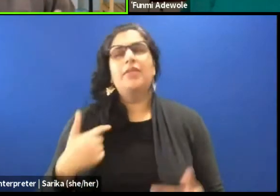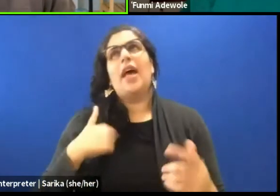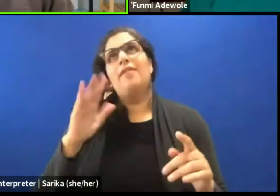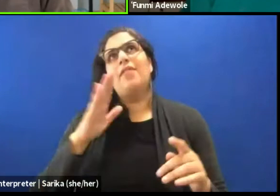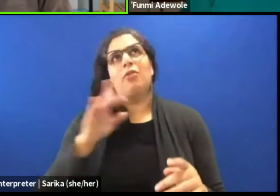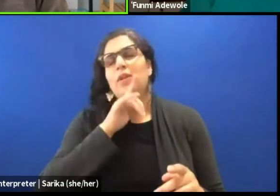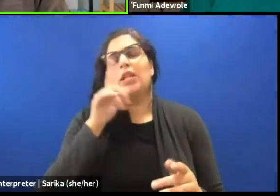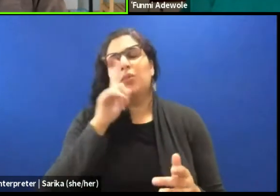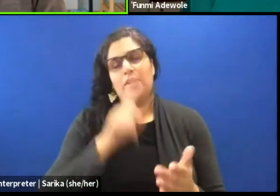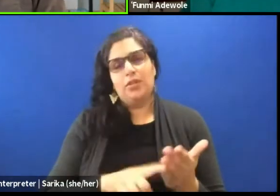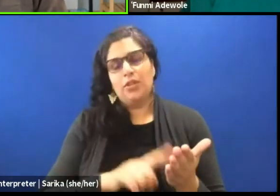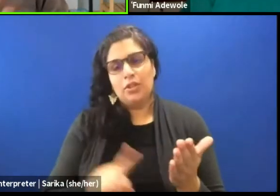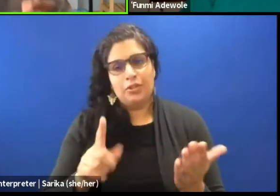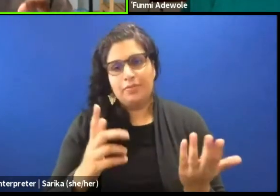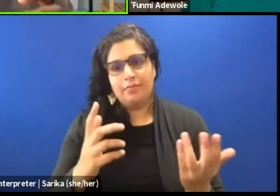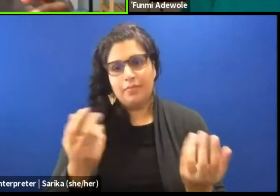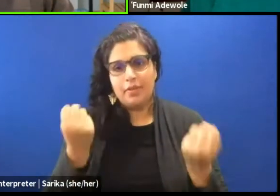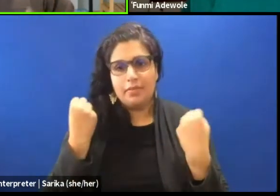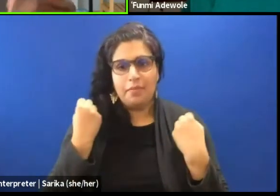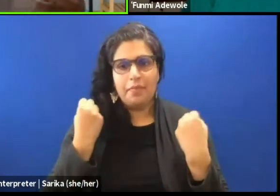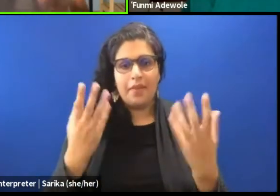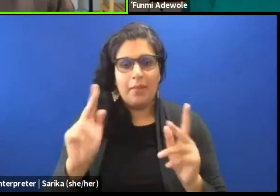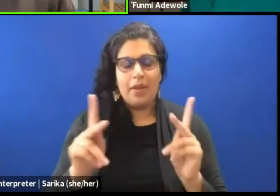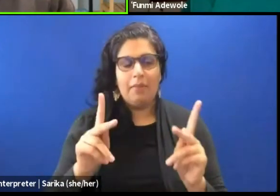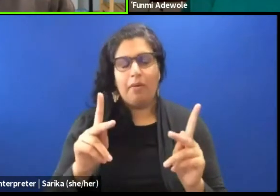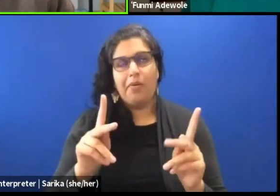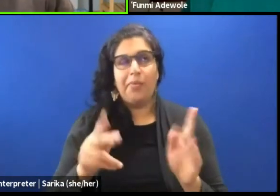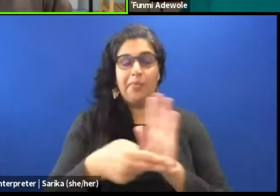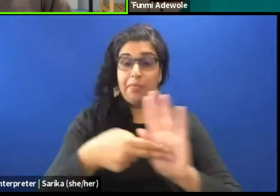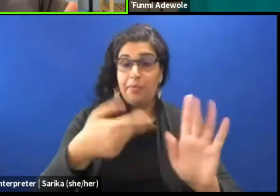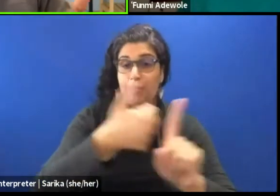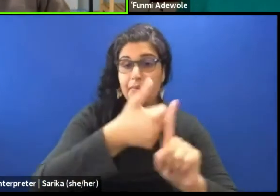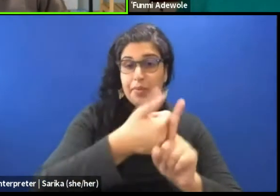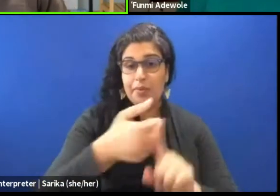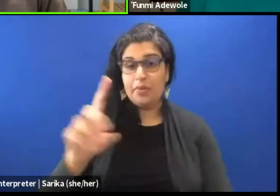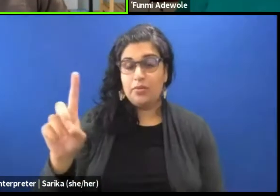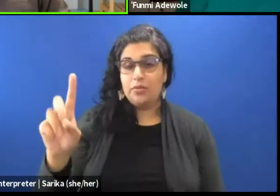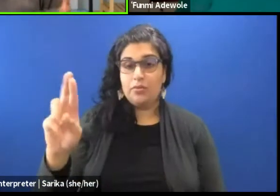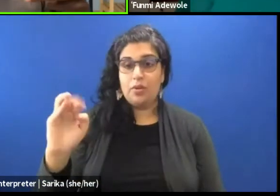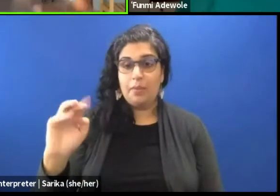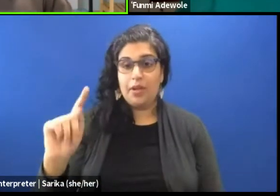how many people that compare themselves as dramaturge actually did have a professional